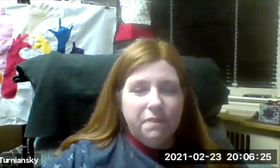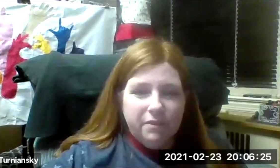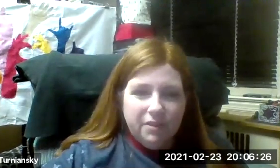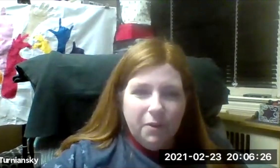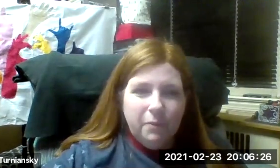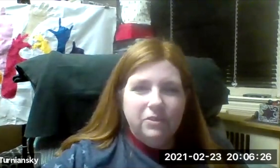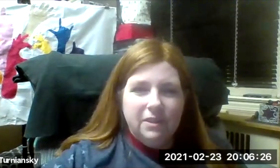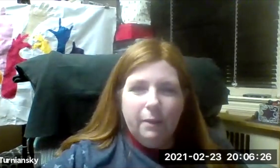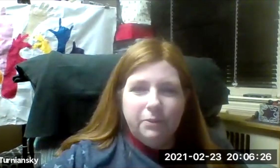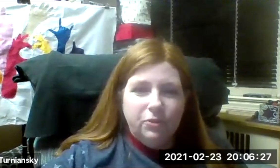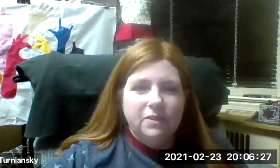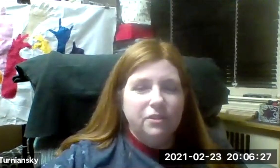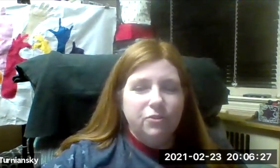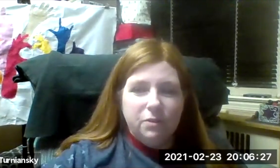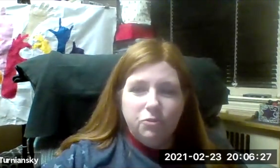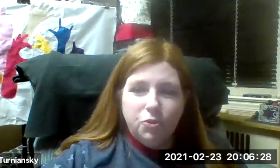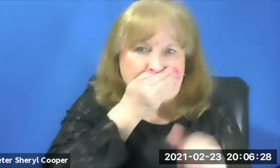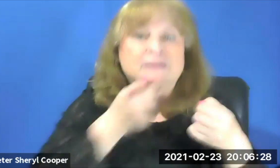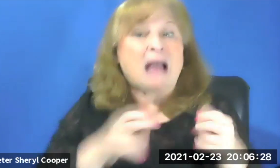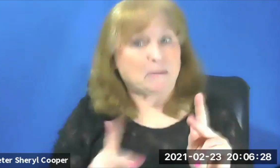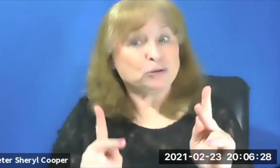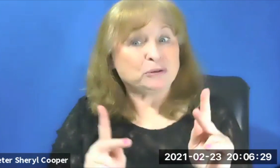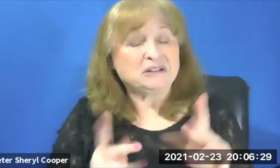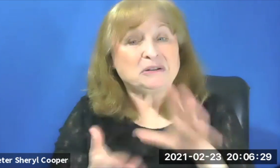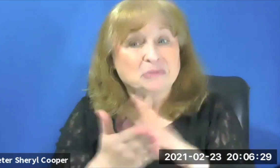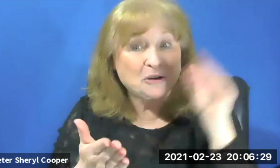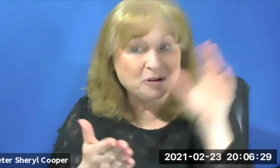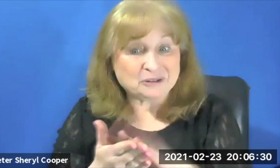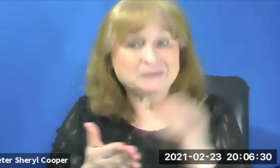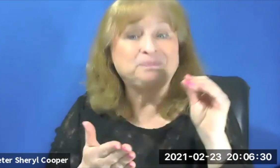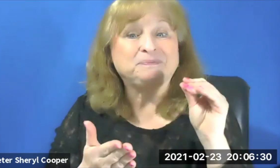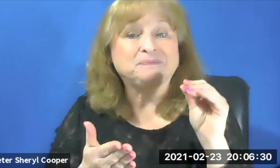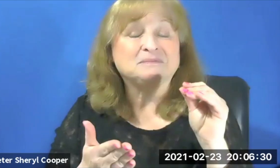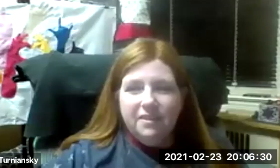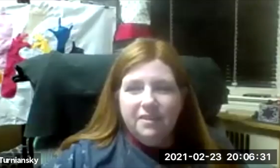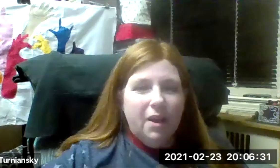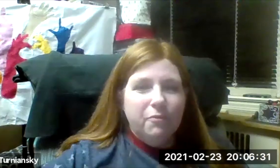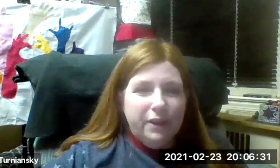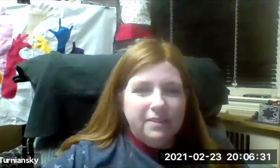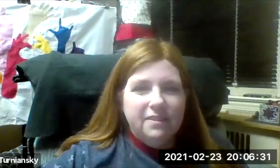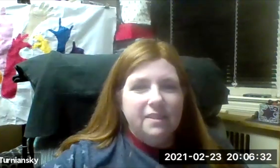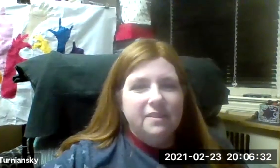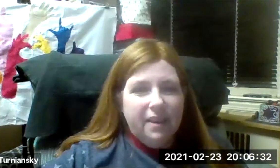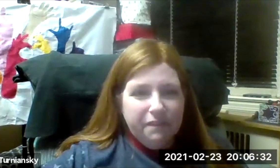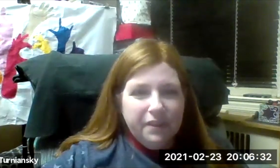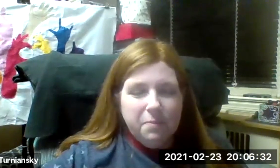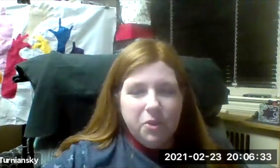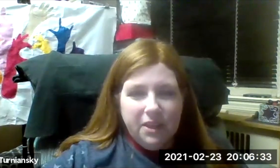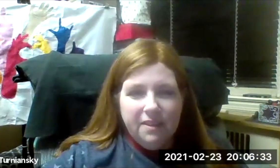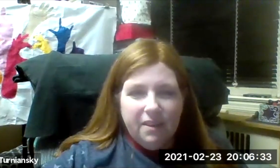or so, which is an opportunity to do some learning with our friends in the deaf community, the deaf